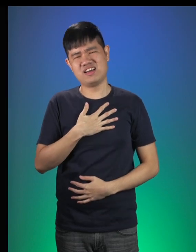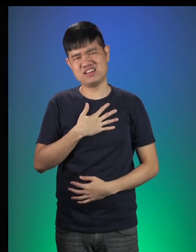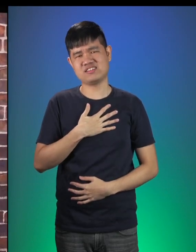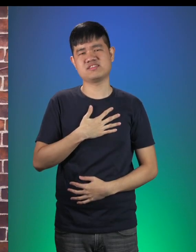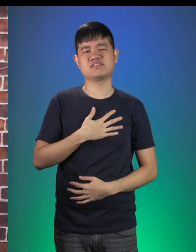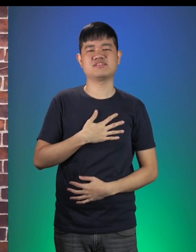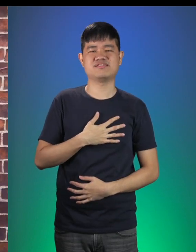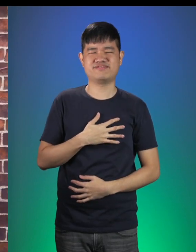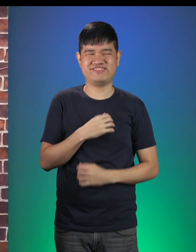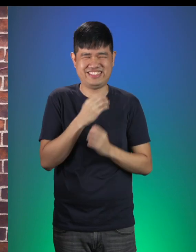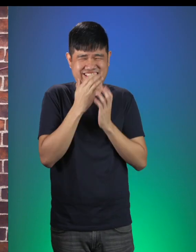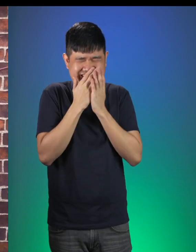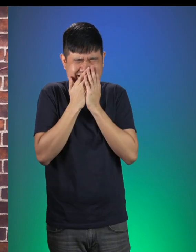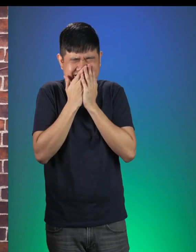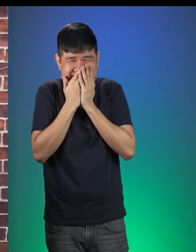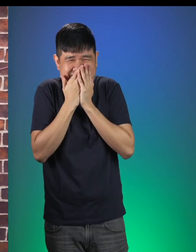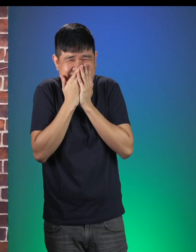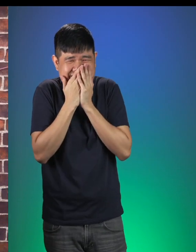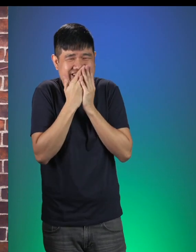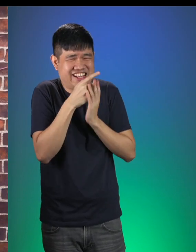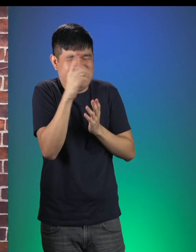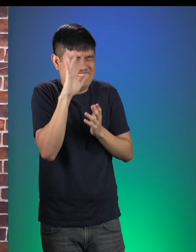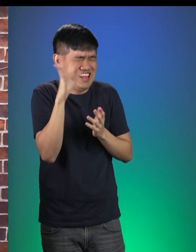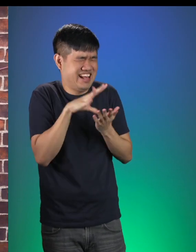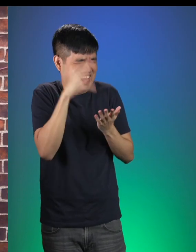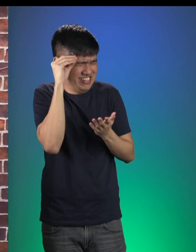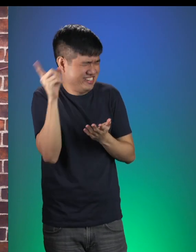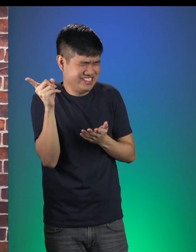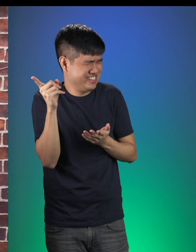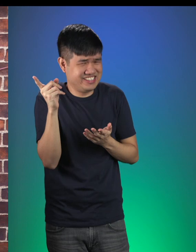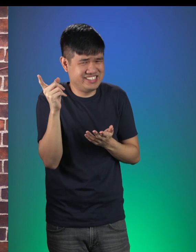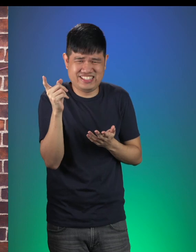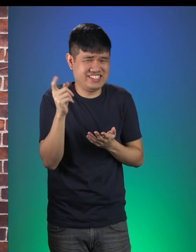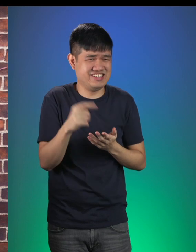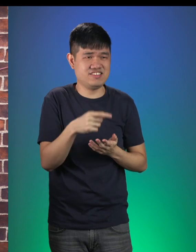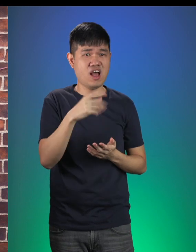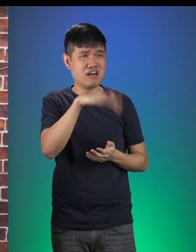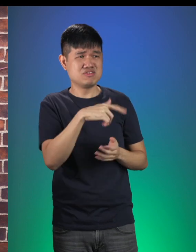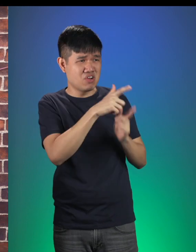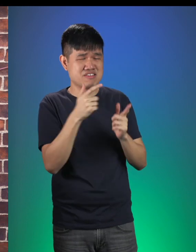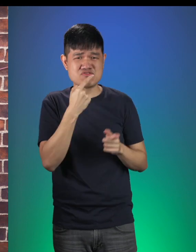[Pig snorts] Pig 2: He never learns! Little Red! You’d better go soon!